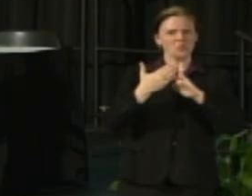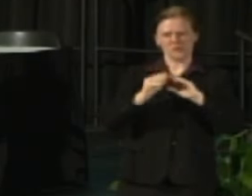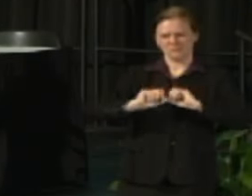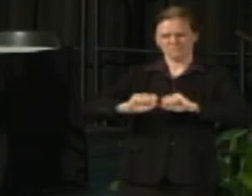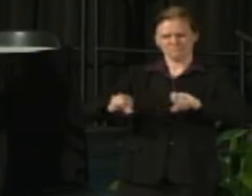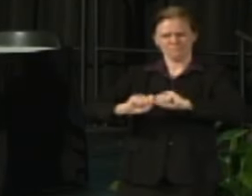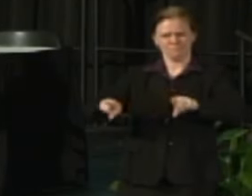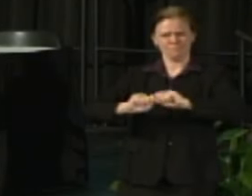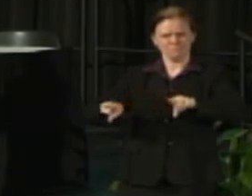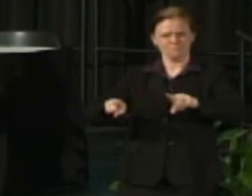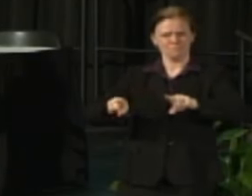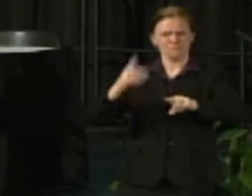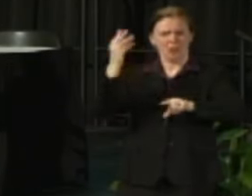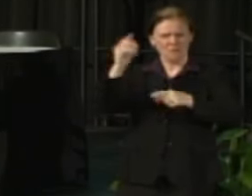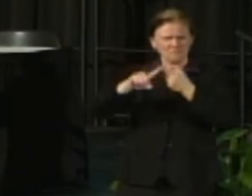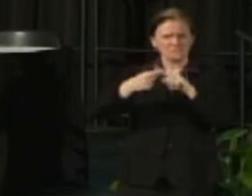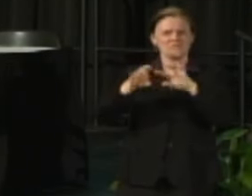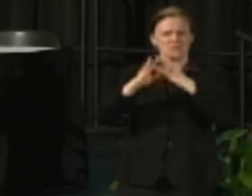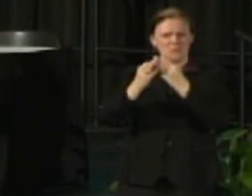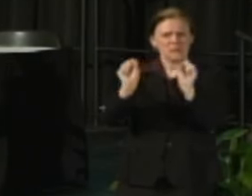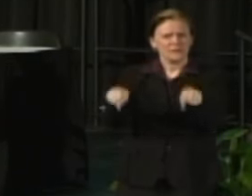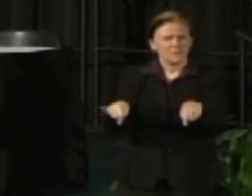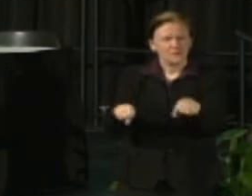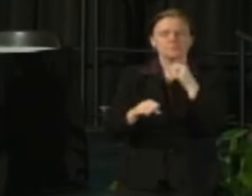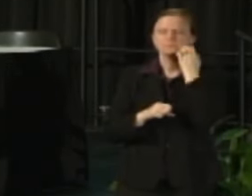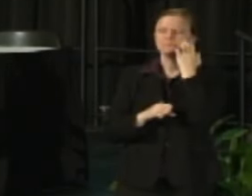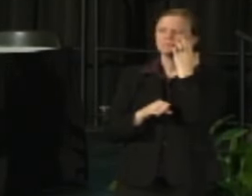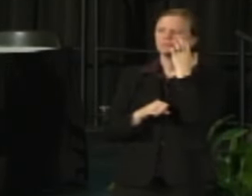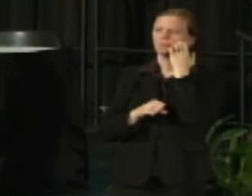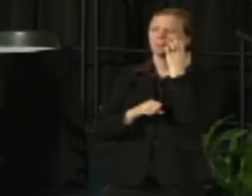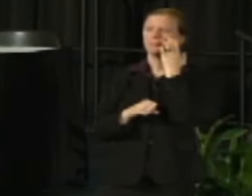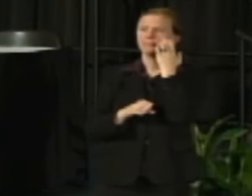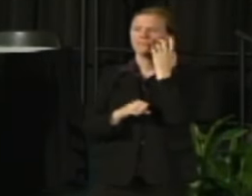You will see tomorrow that it's incredibly easy.